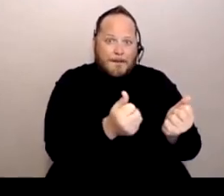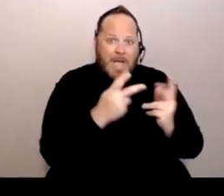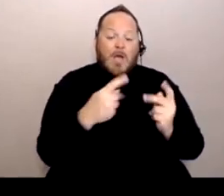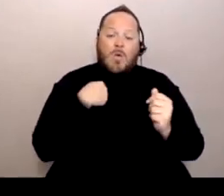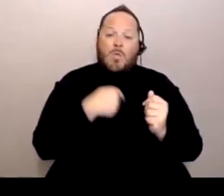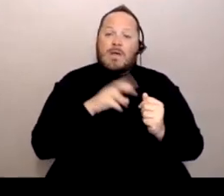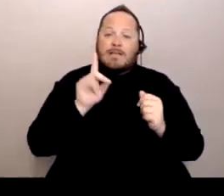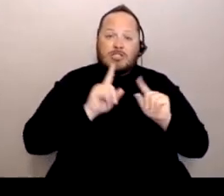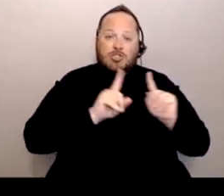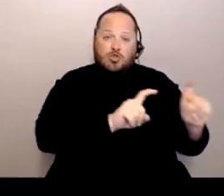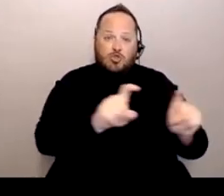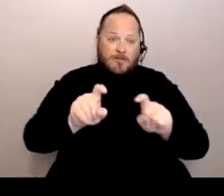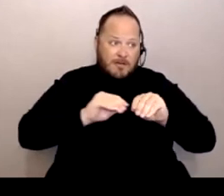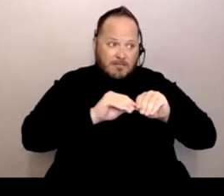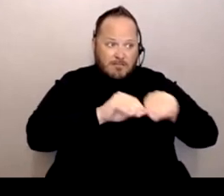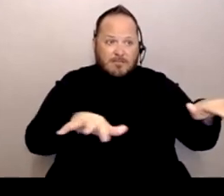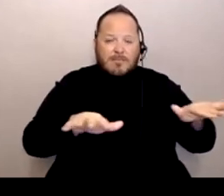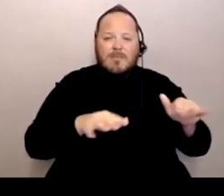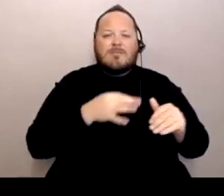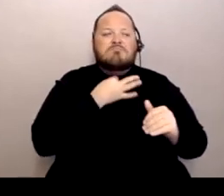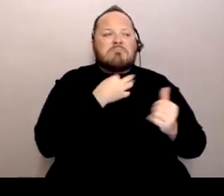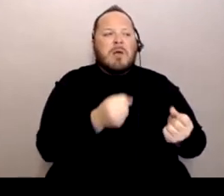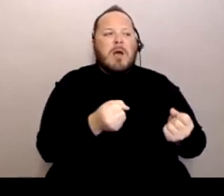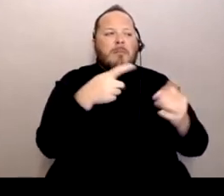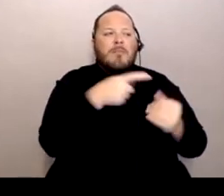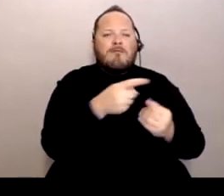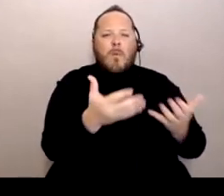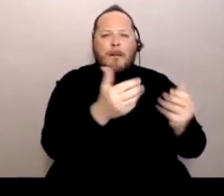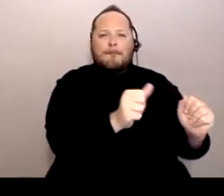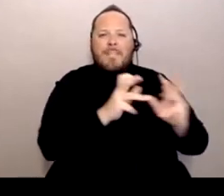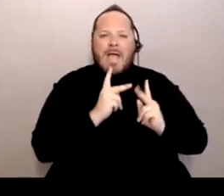for the percentages of people that wanted to come back or not, that way we can plan ahead.